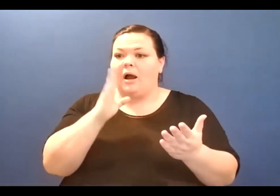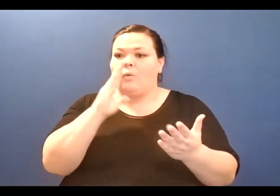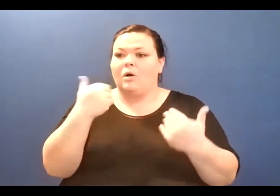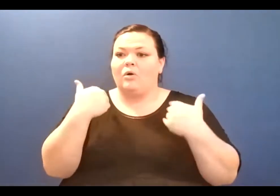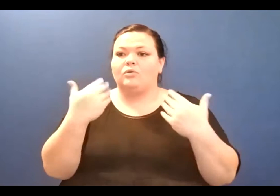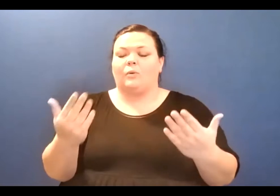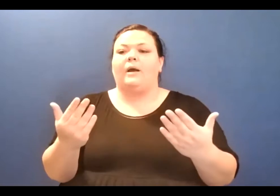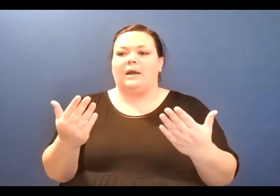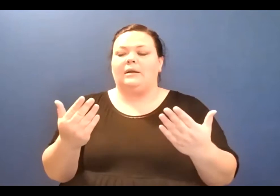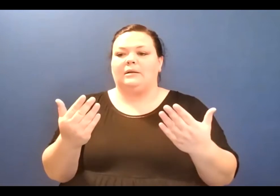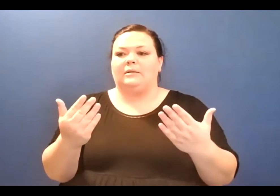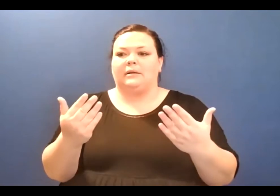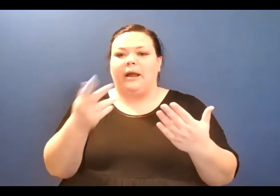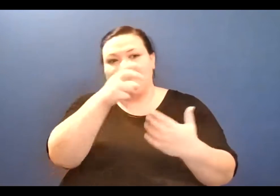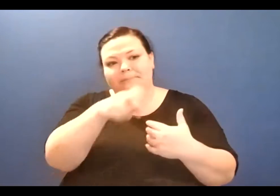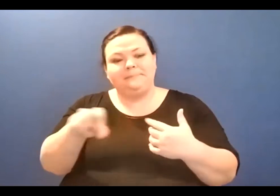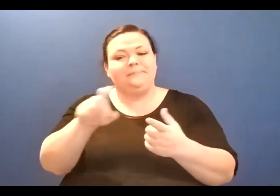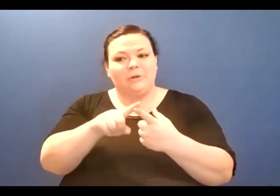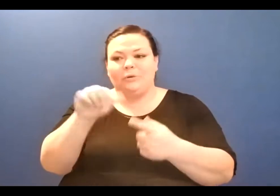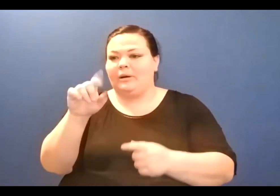excited about it because we've been having this conversation for, I think almost a year